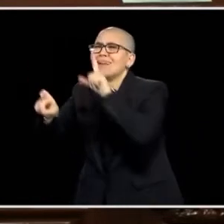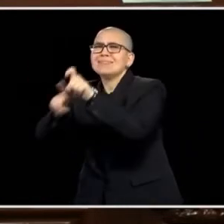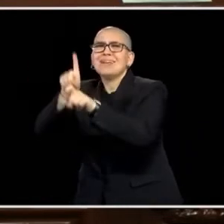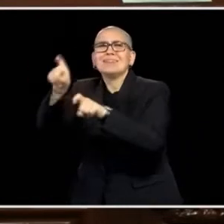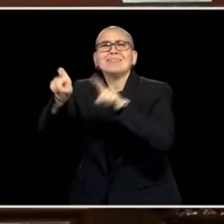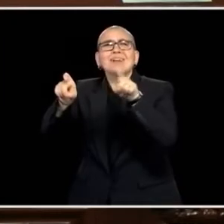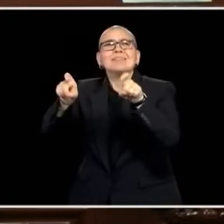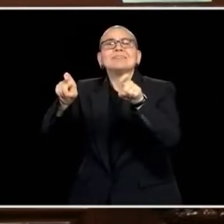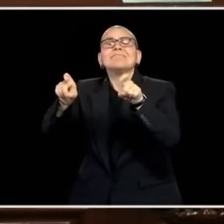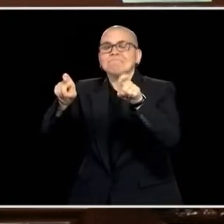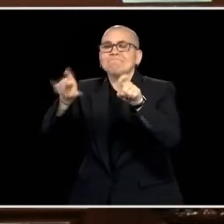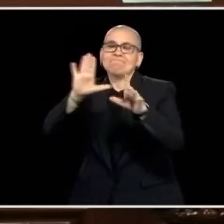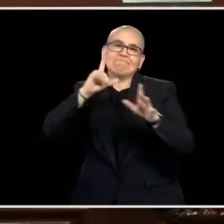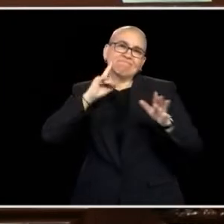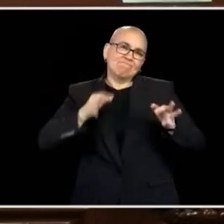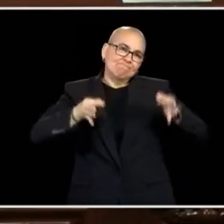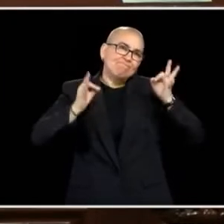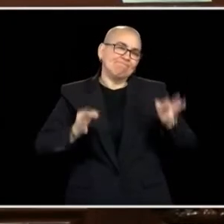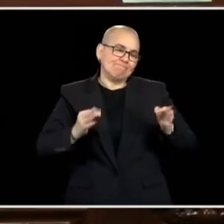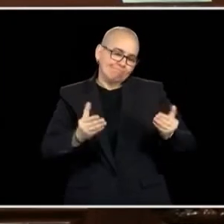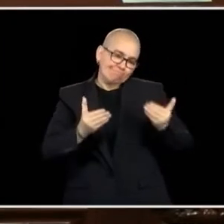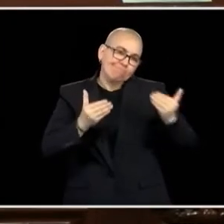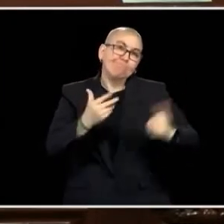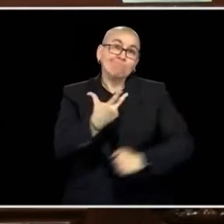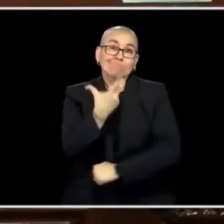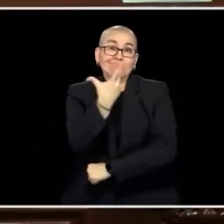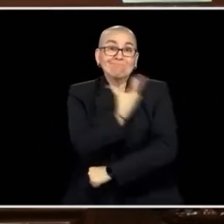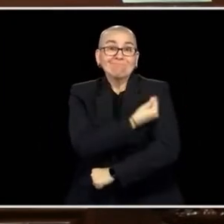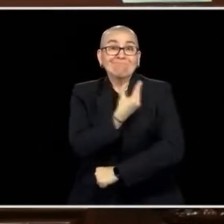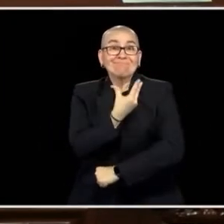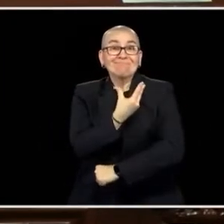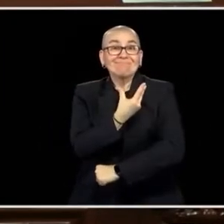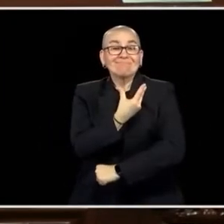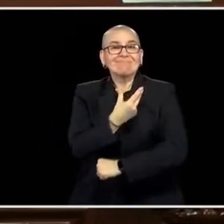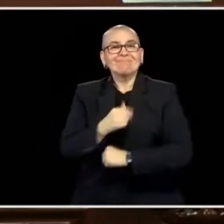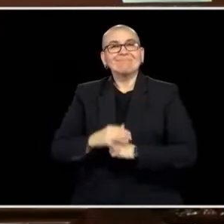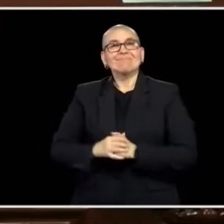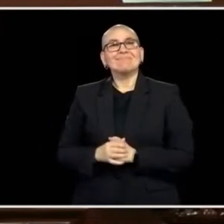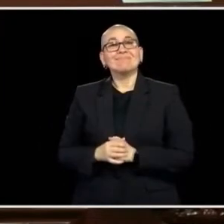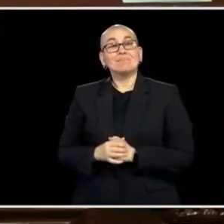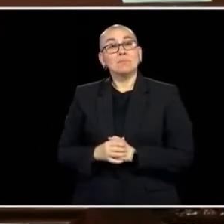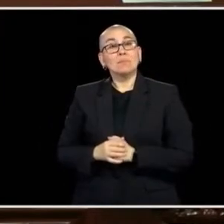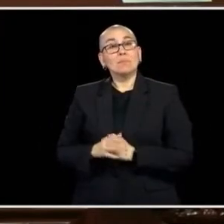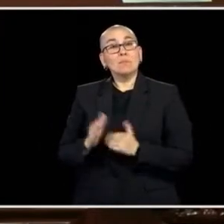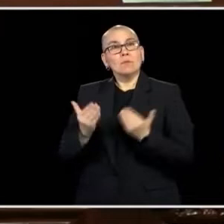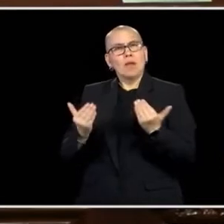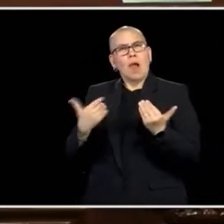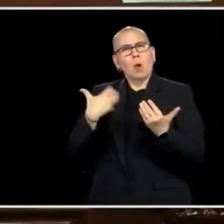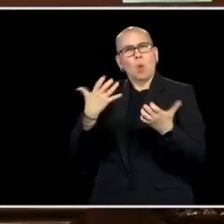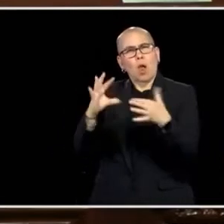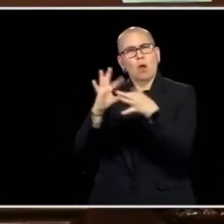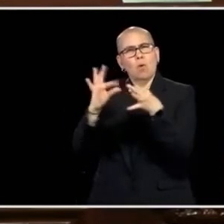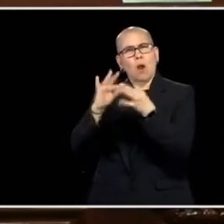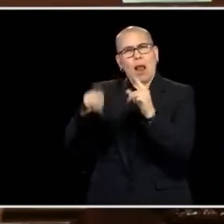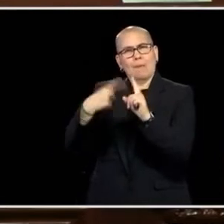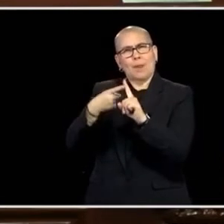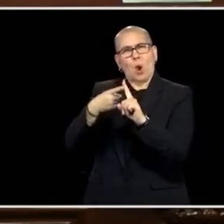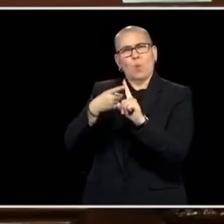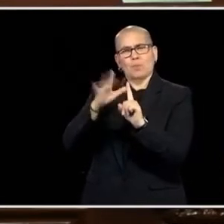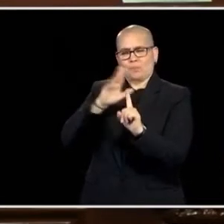COVID-19 VACCINE. I WANT TO ACKNOWLEDGE TO FOLKS THAT THINGS THAT HAVE DIVIDED US AND THESE VERY DIFFICULT ISSUES ABOUT PEOPLE'S PERSONAL